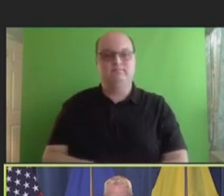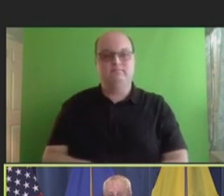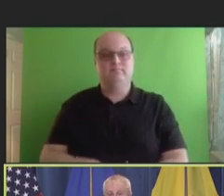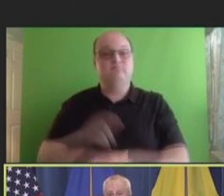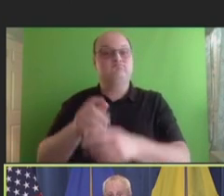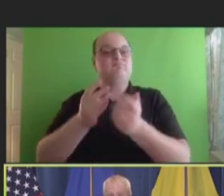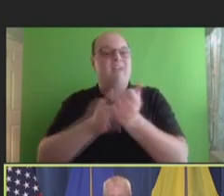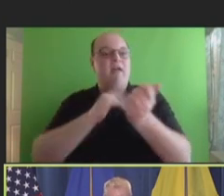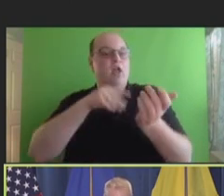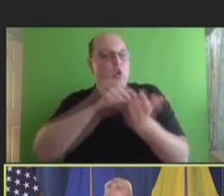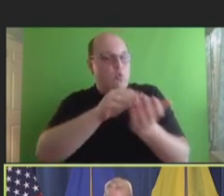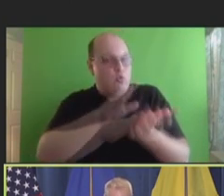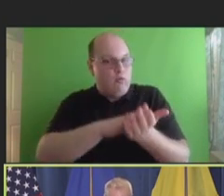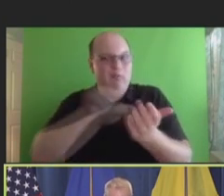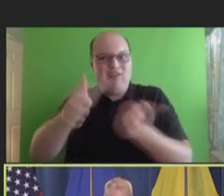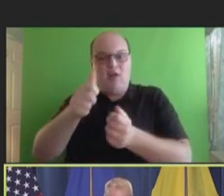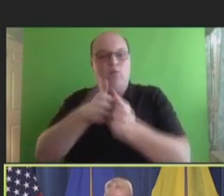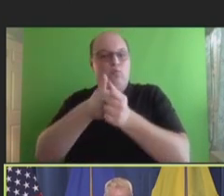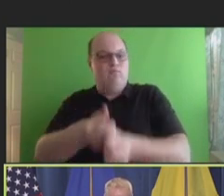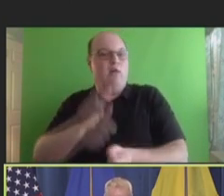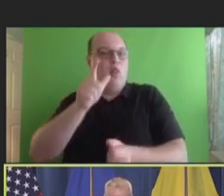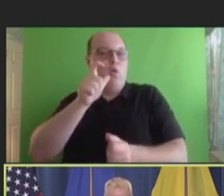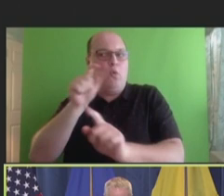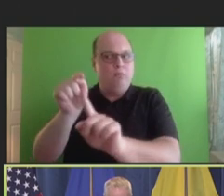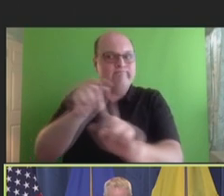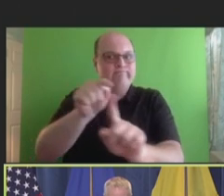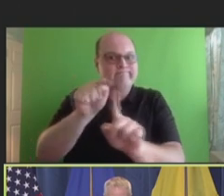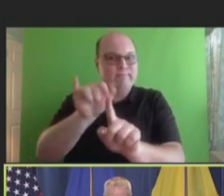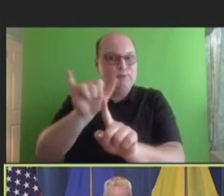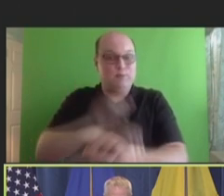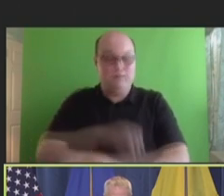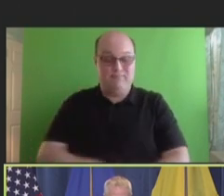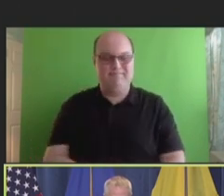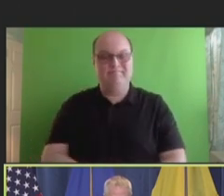and others to follow along. Throughout the day, there'll be opportunities for committee